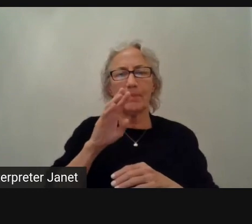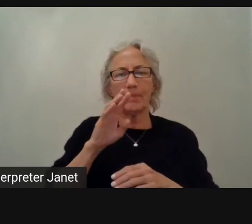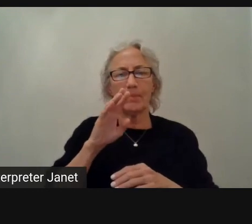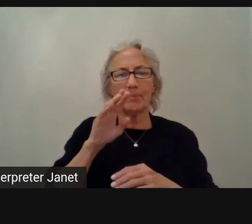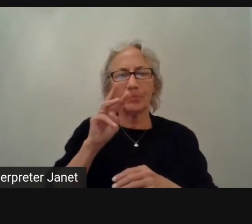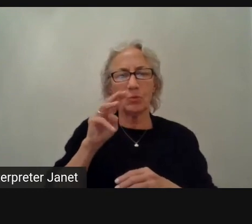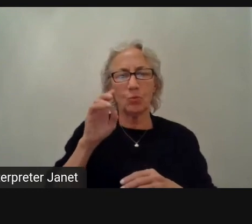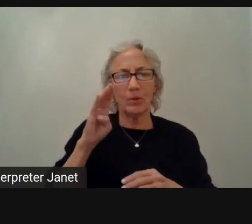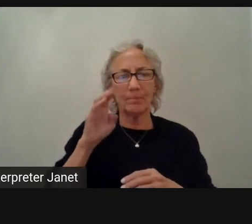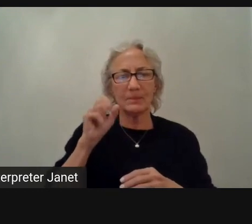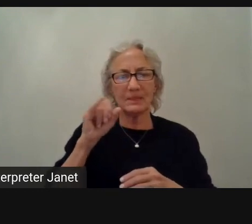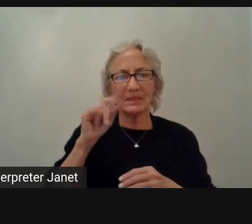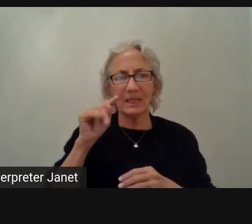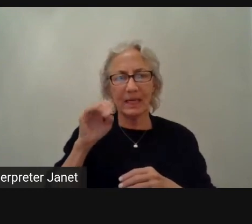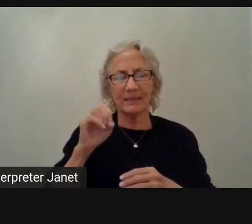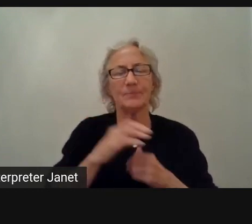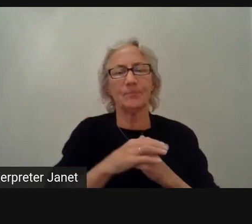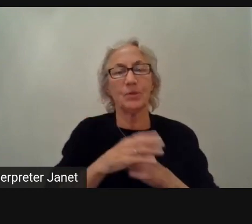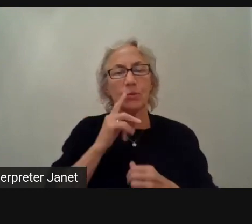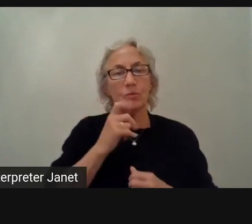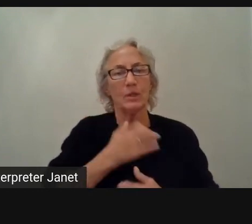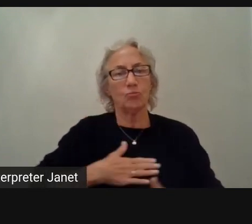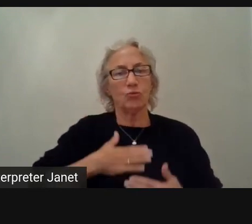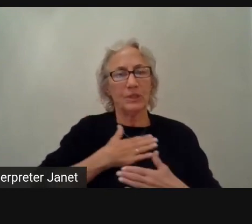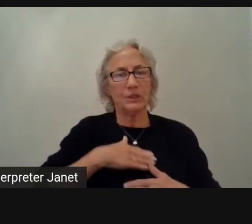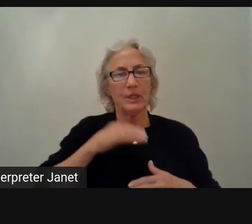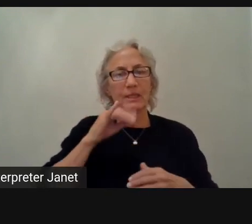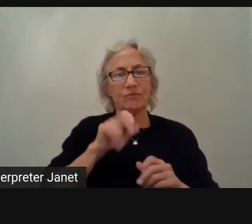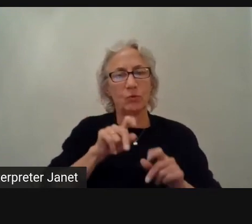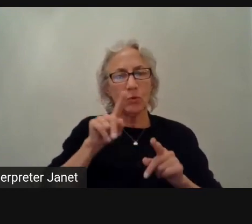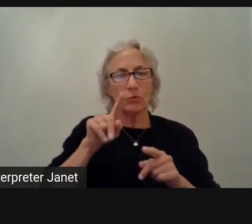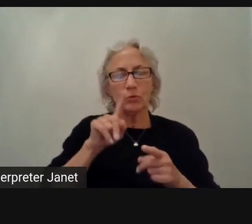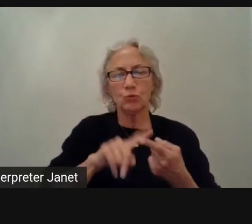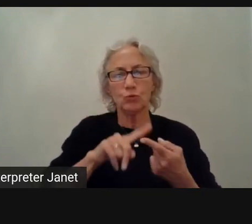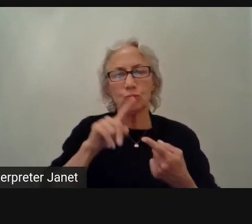We appreciate if you would go to wpaccessibility.day/feedback